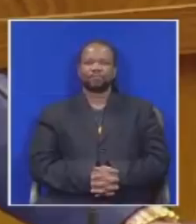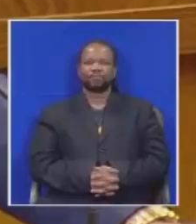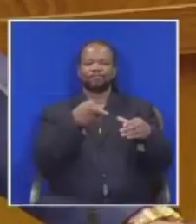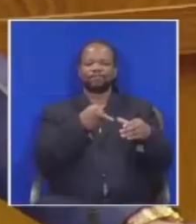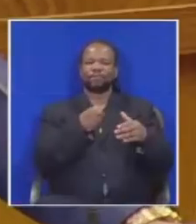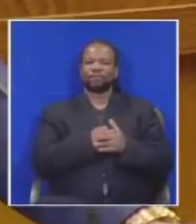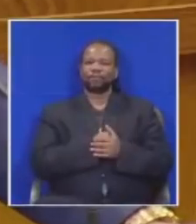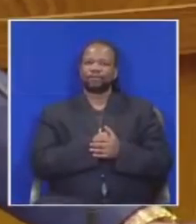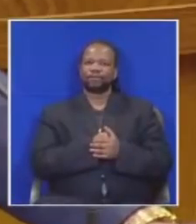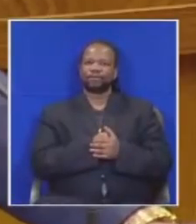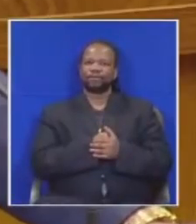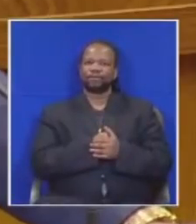That's going to be established